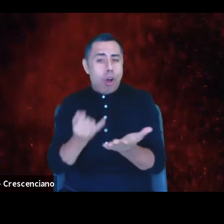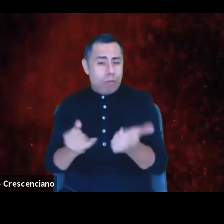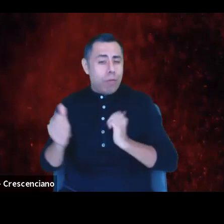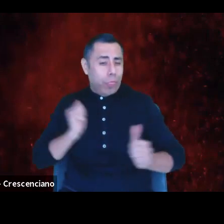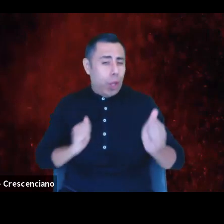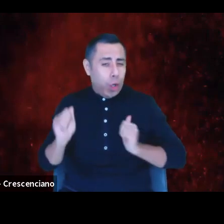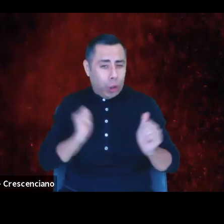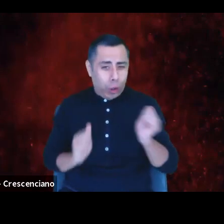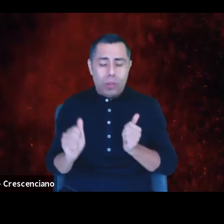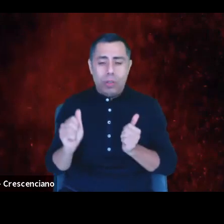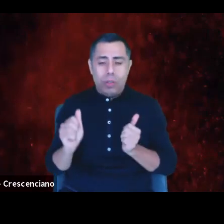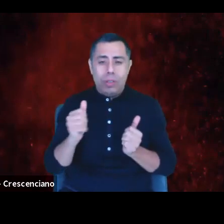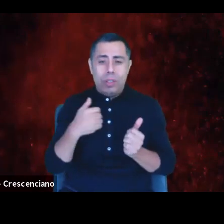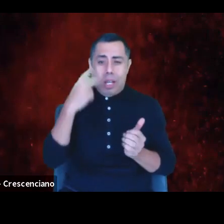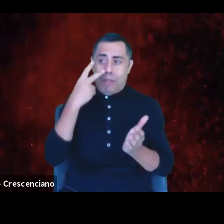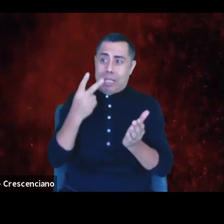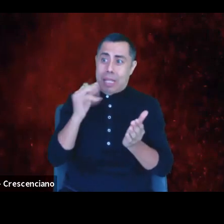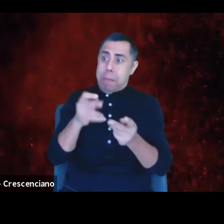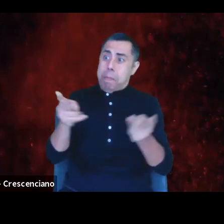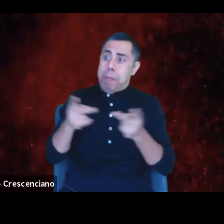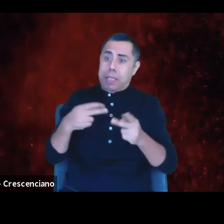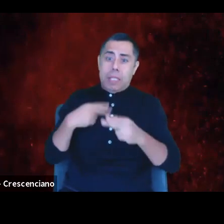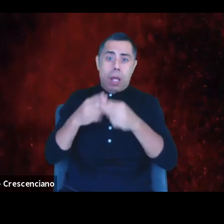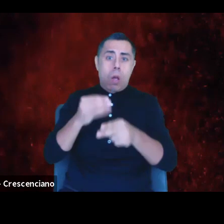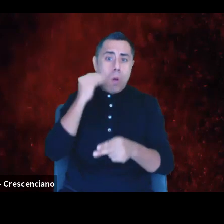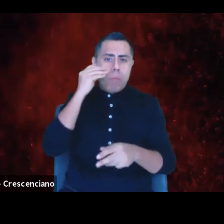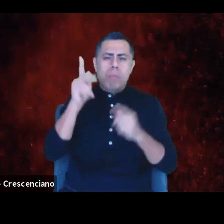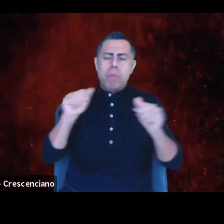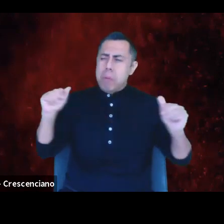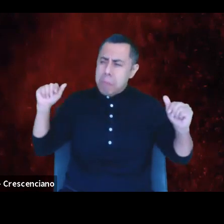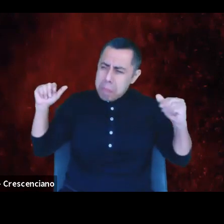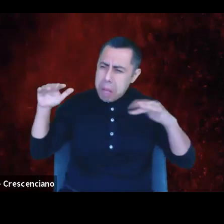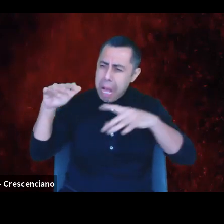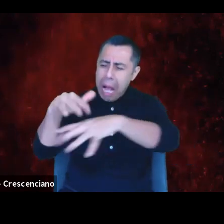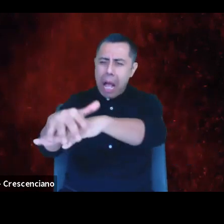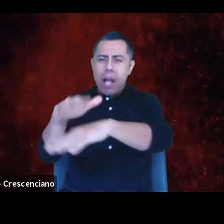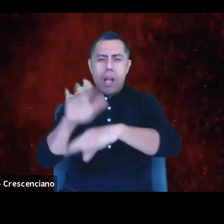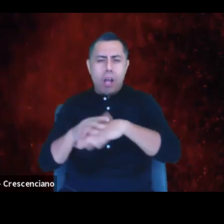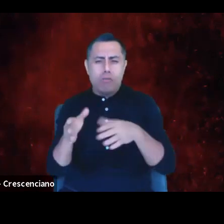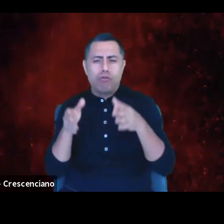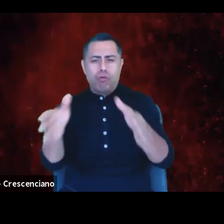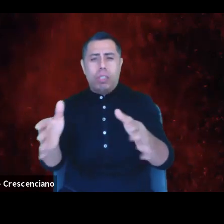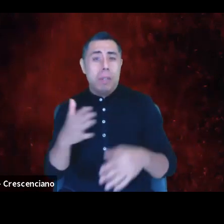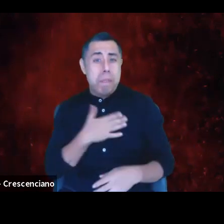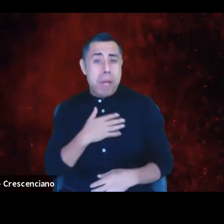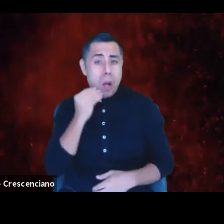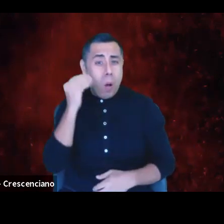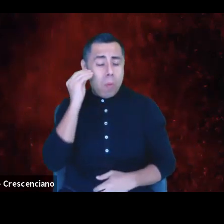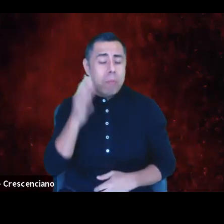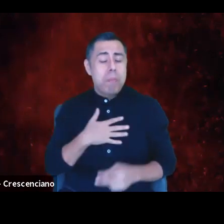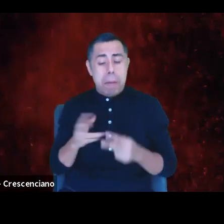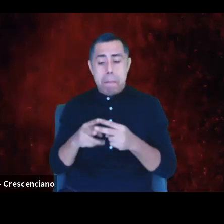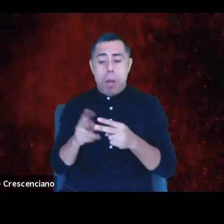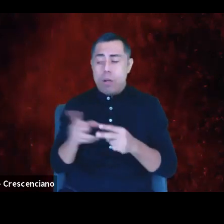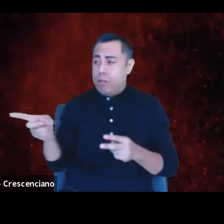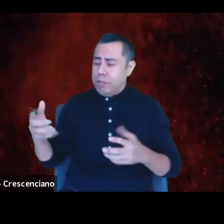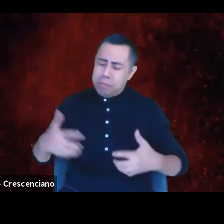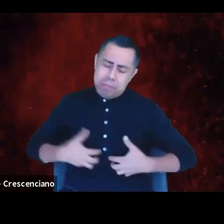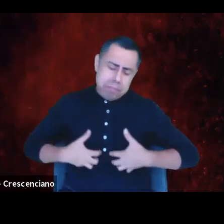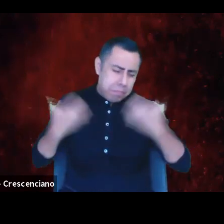I've seen people take to the streets. In my own home, my partner is so enraged. She's mad because the companies and organizations